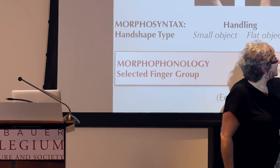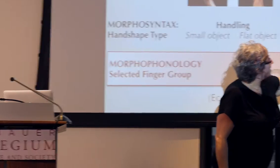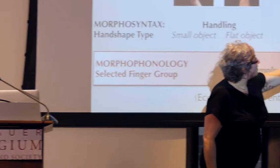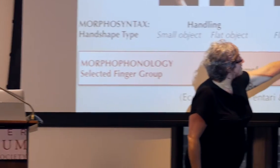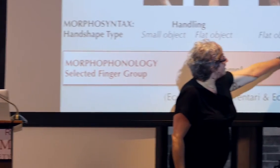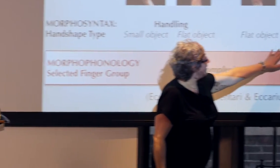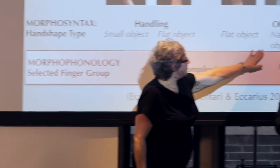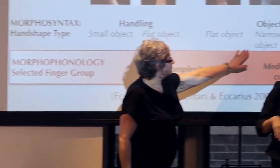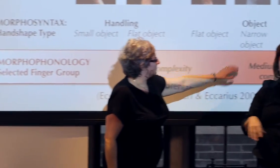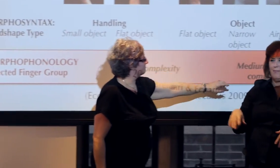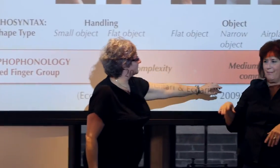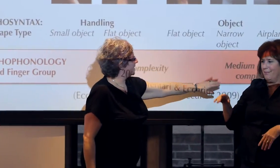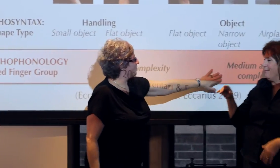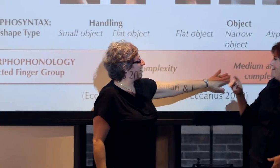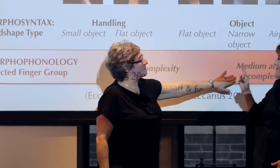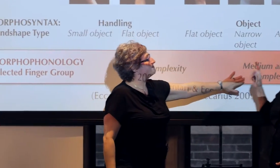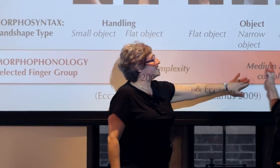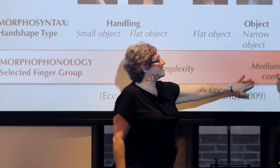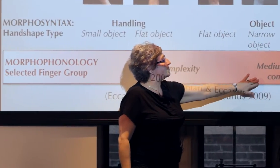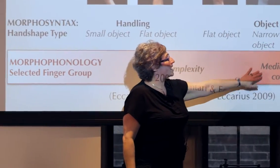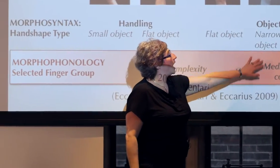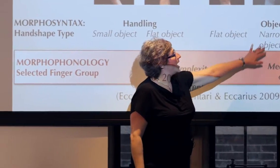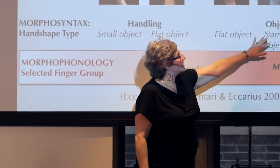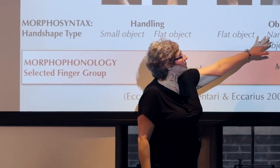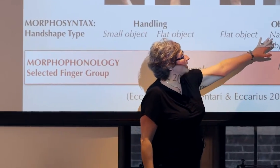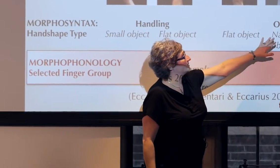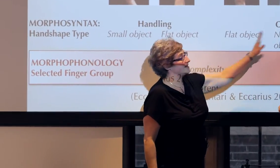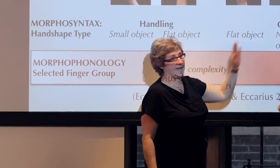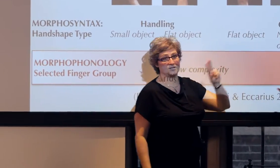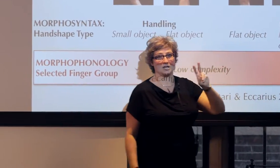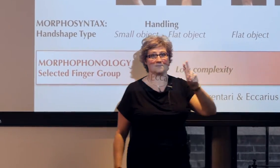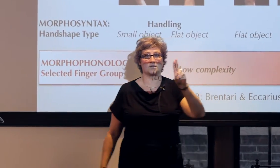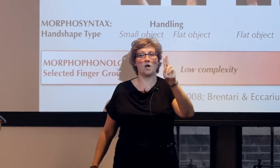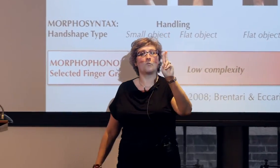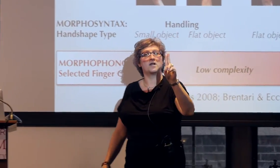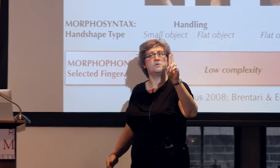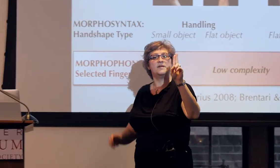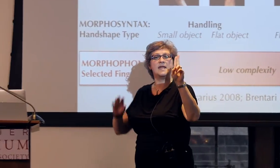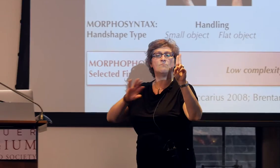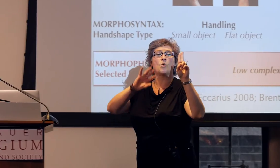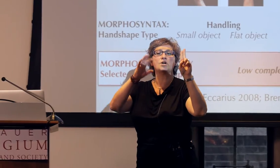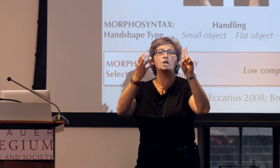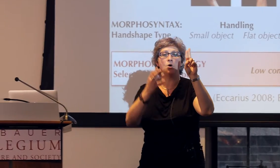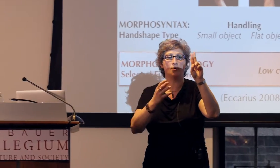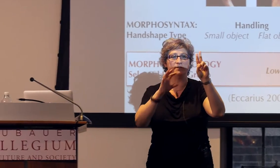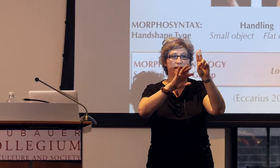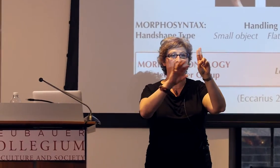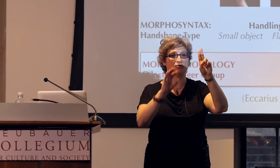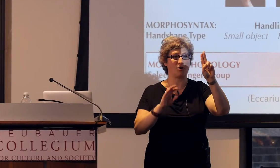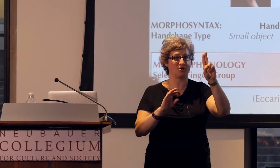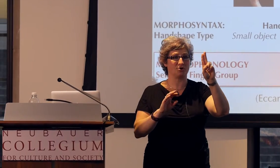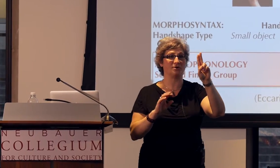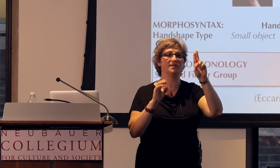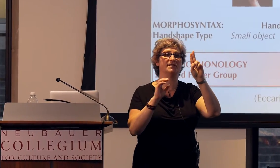Here, we have the medium and high complexity handshapes where you need more nodes in the structure